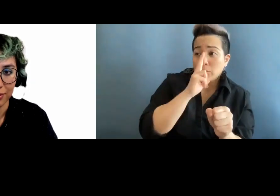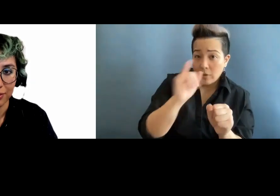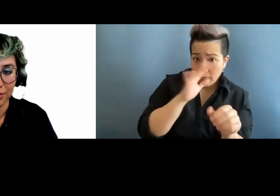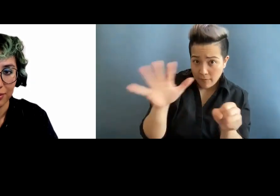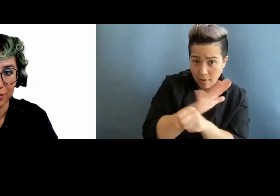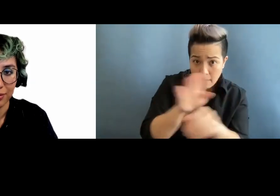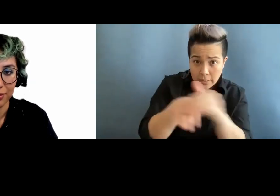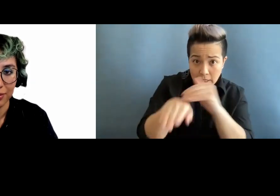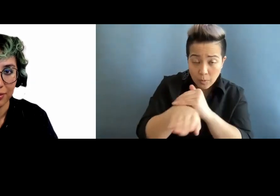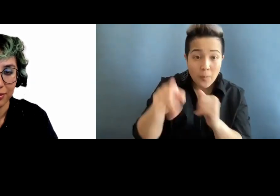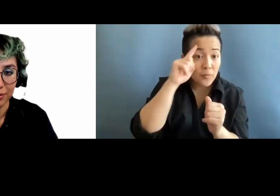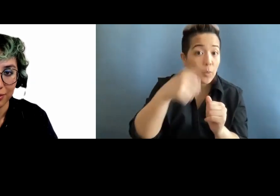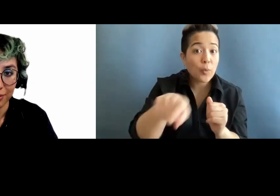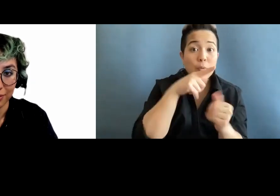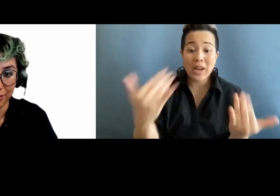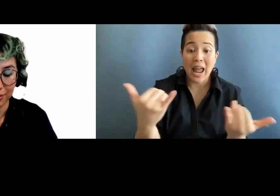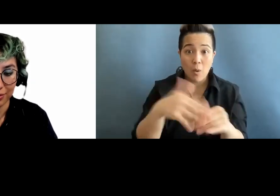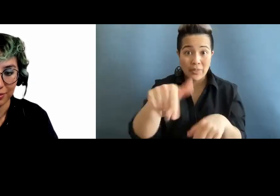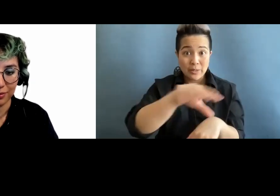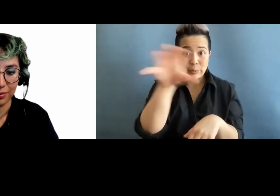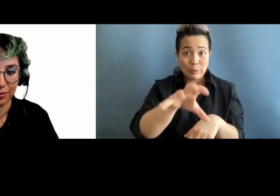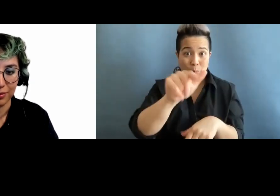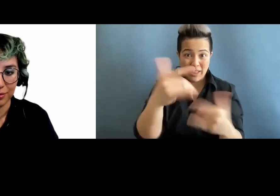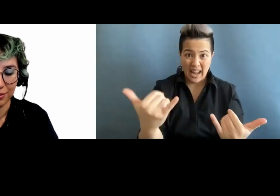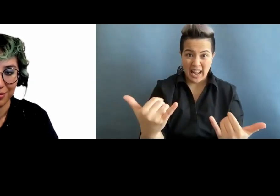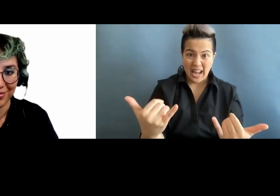those of you that are on this call right now, if you are on this call, at the end,